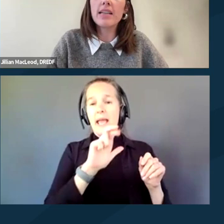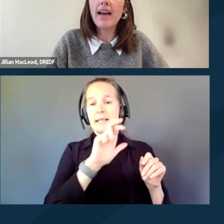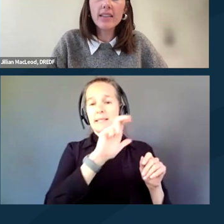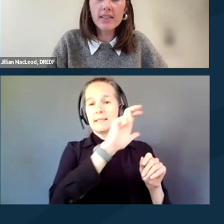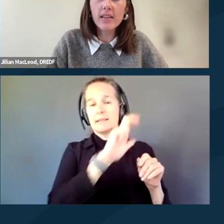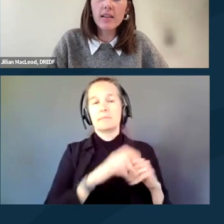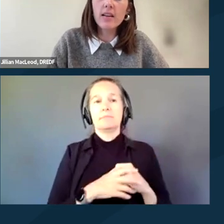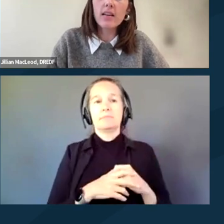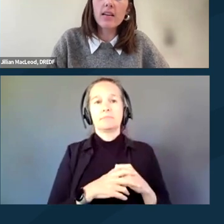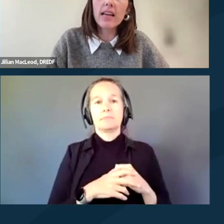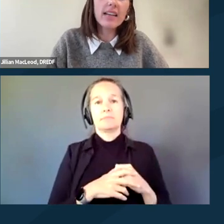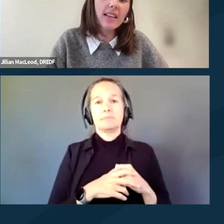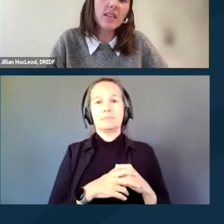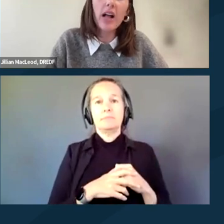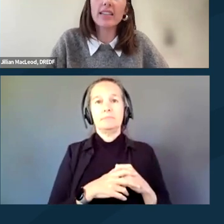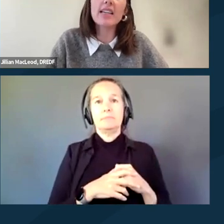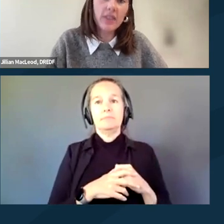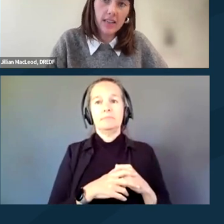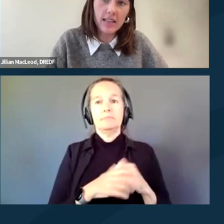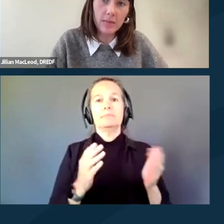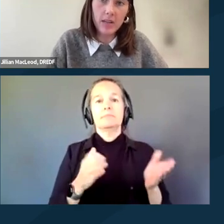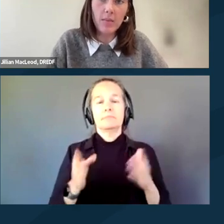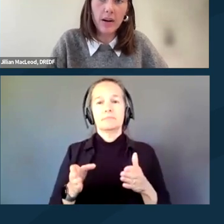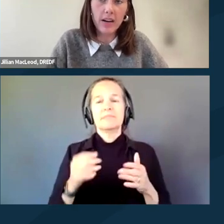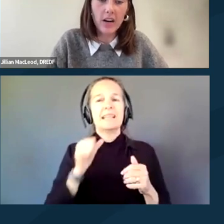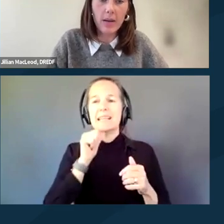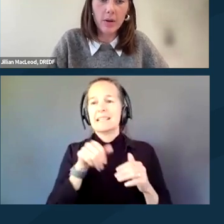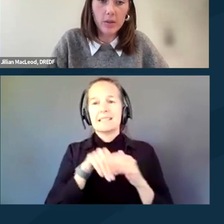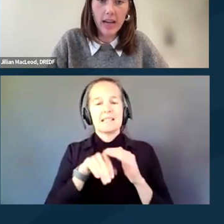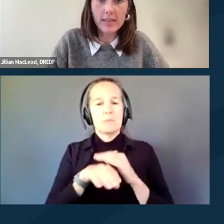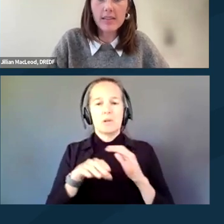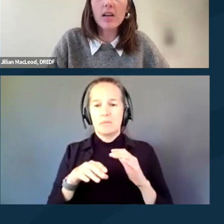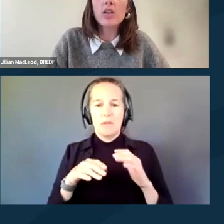Next, inaccessible activities can be a barrier at protest.